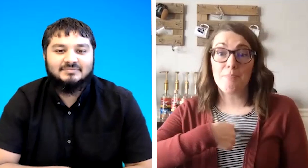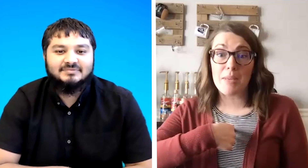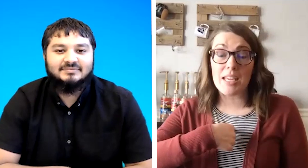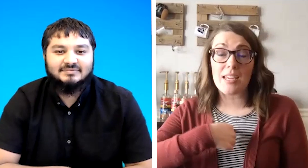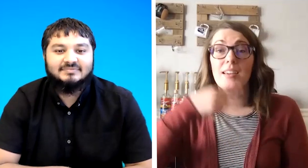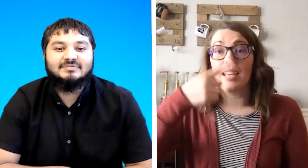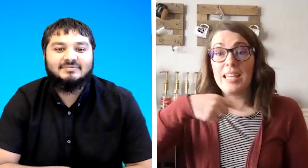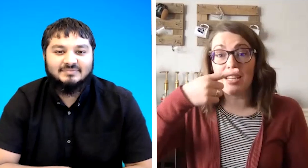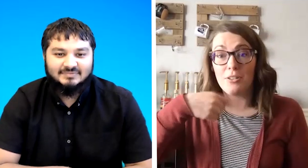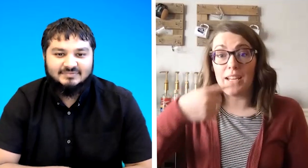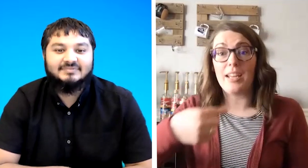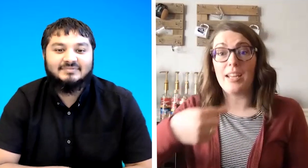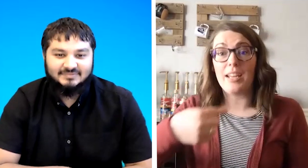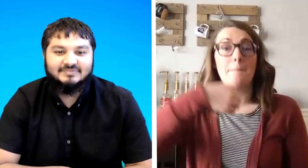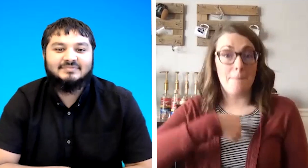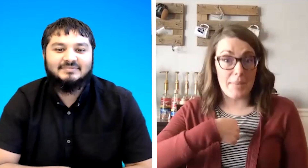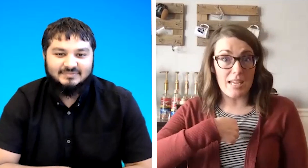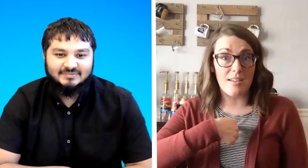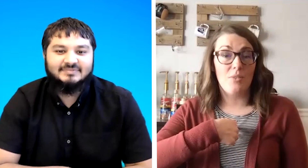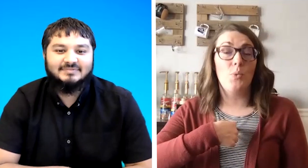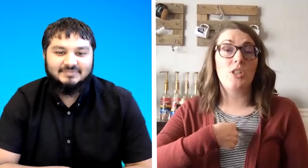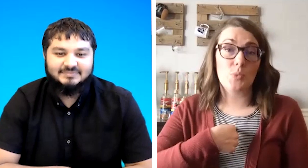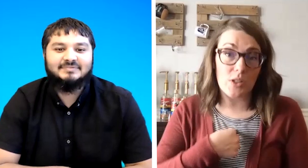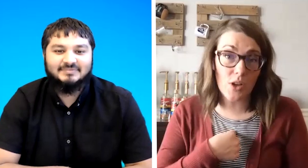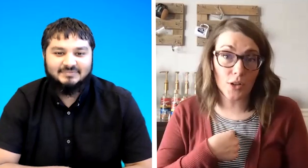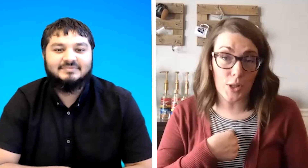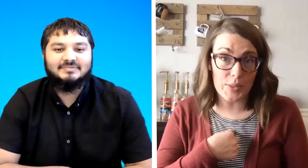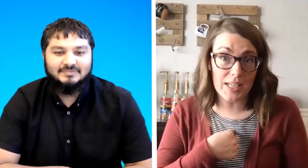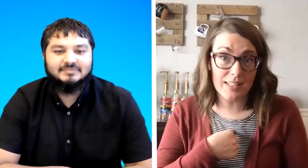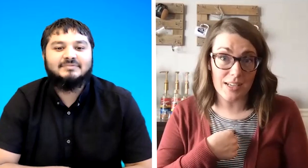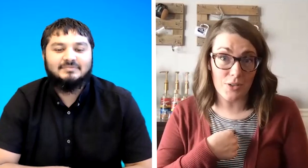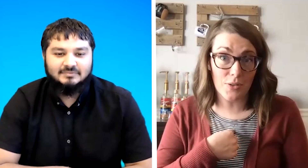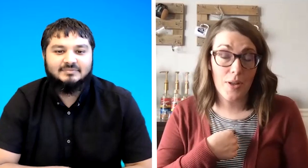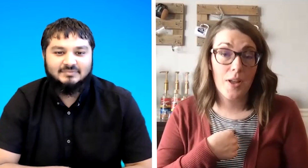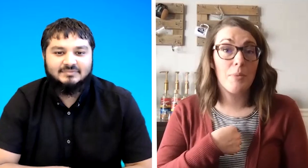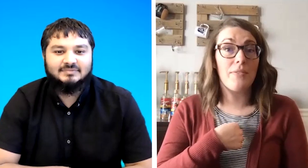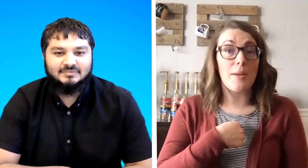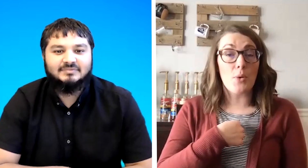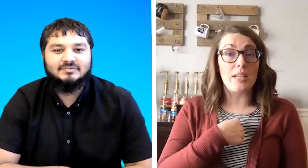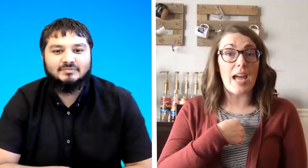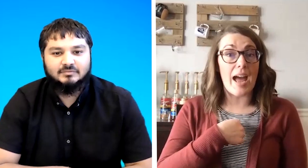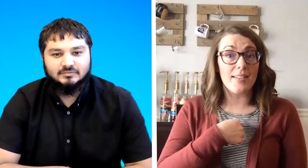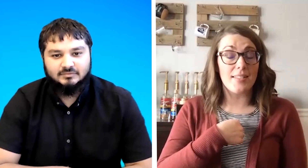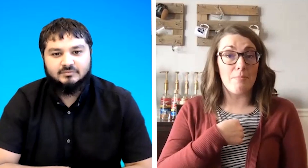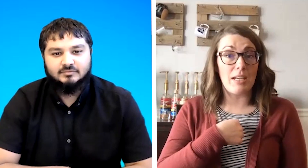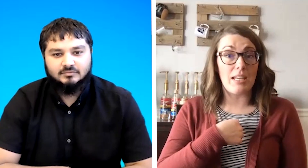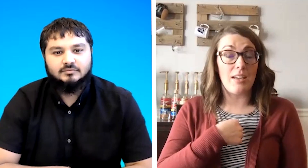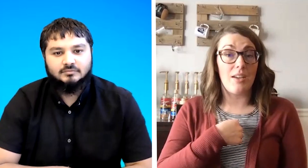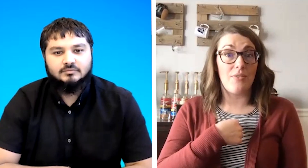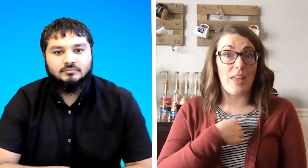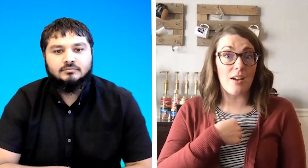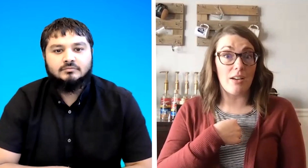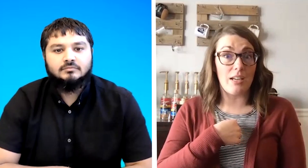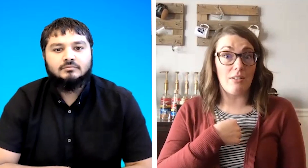me hearing me which is what's called a closing signal but if i'm going to ask somebody if they are hearing